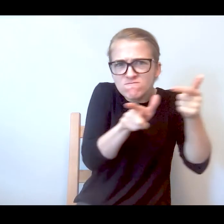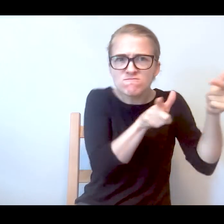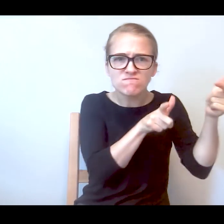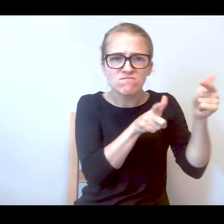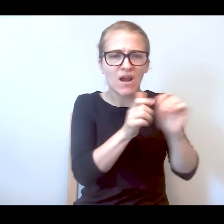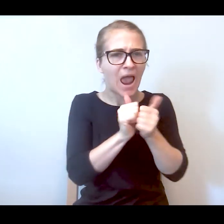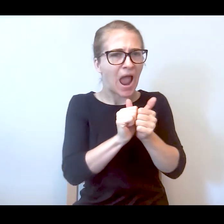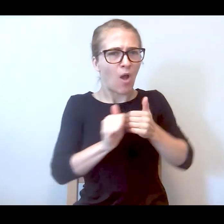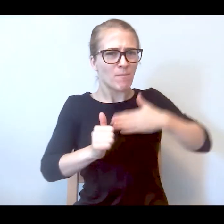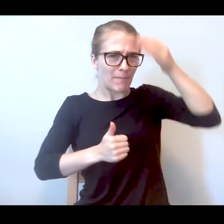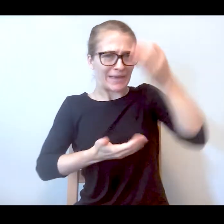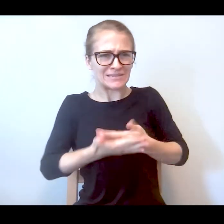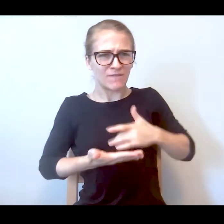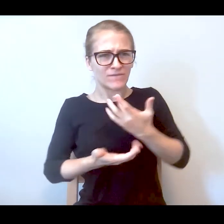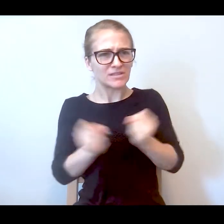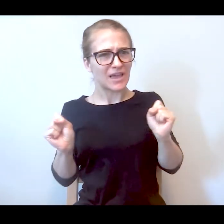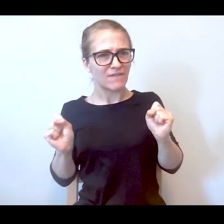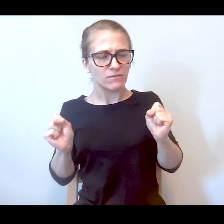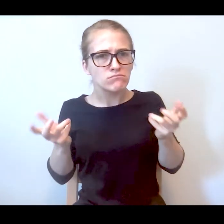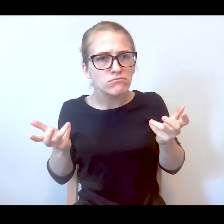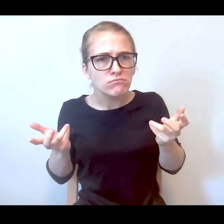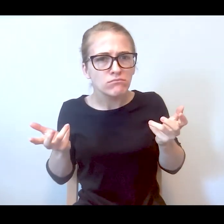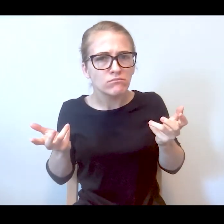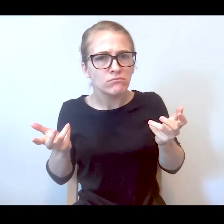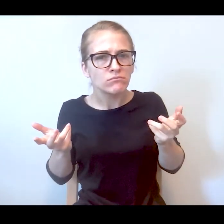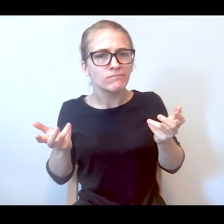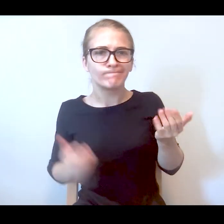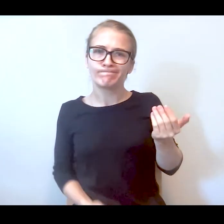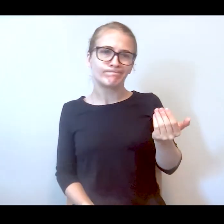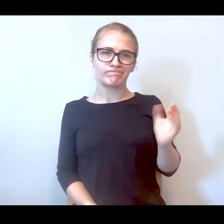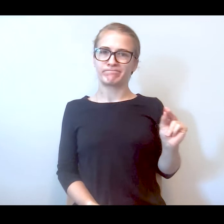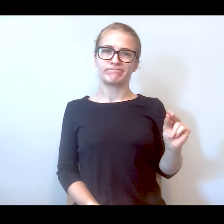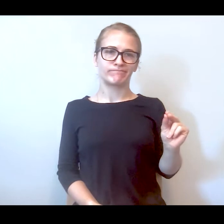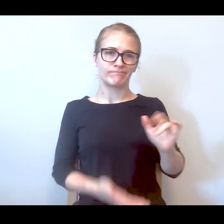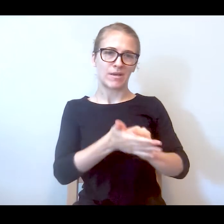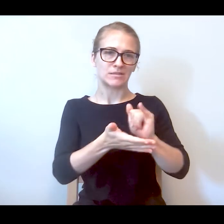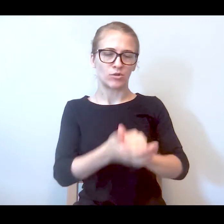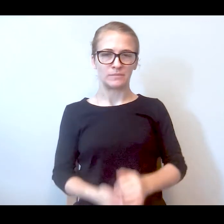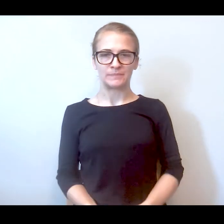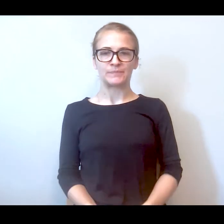going to feel safe ever? Huh-uh. Does your son have a fear of police